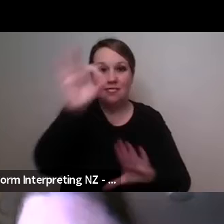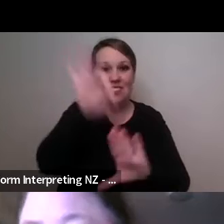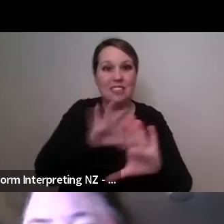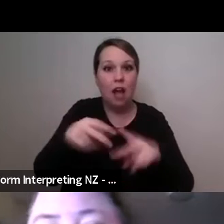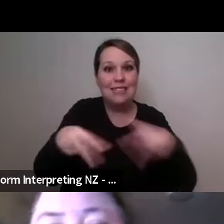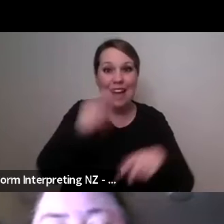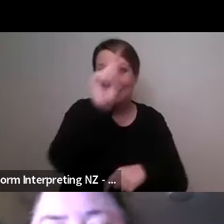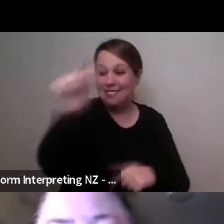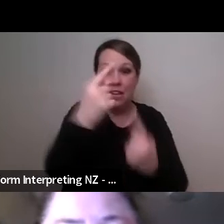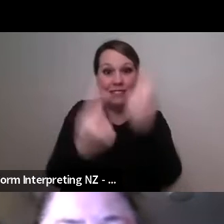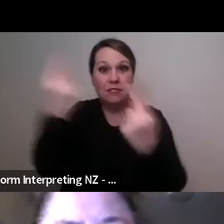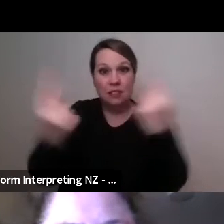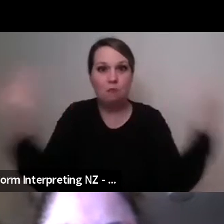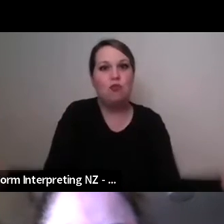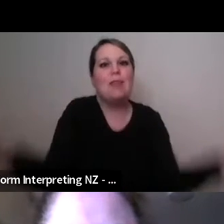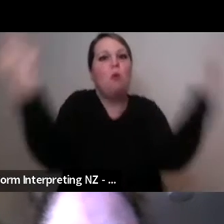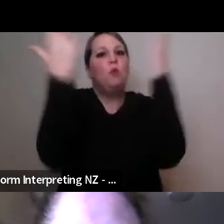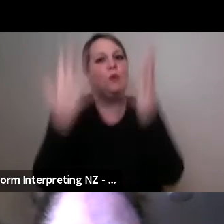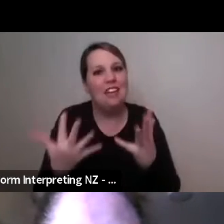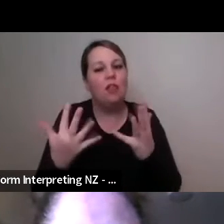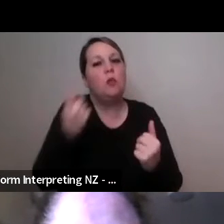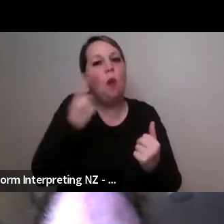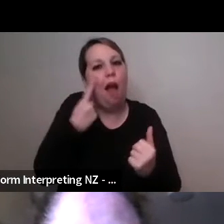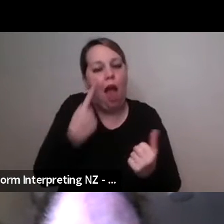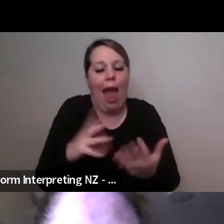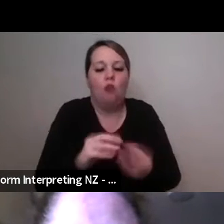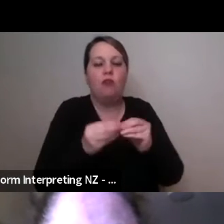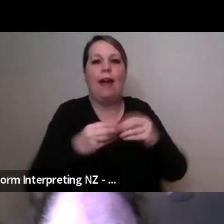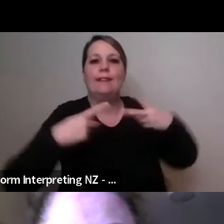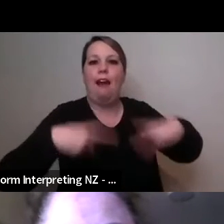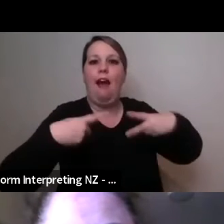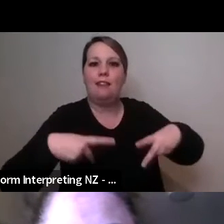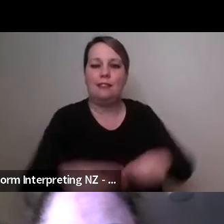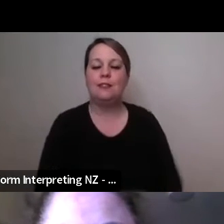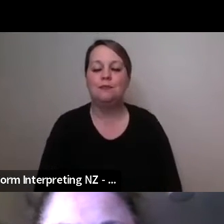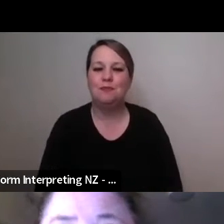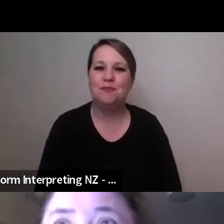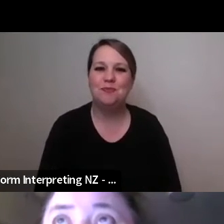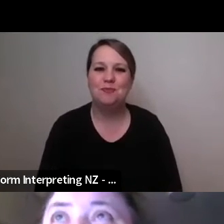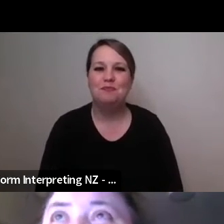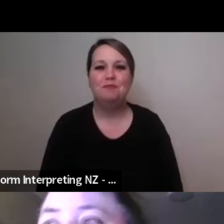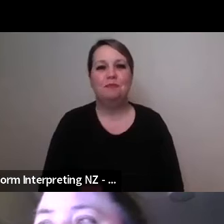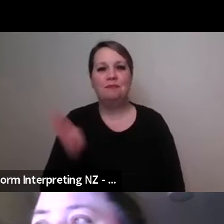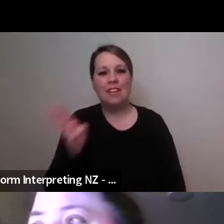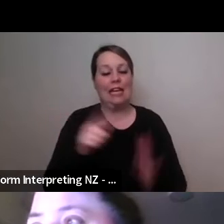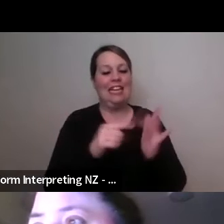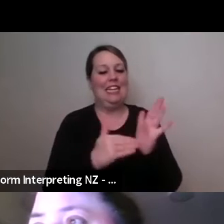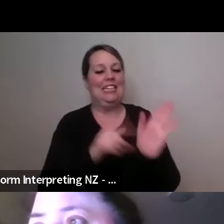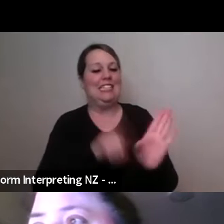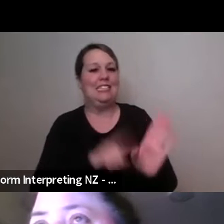brilliant um sorry there's so many questions I'm choosing which one to go with next um are you